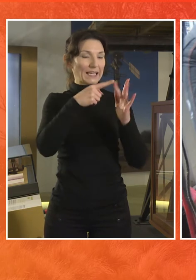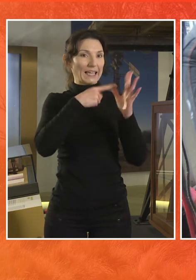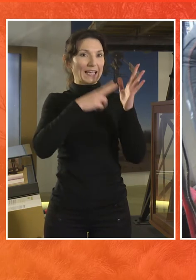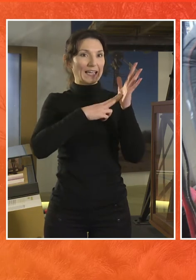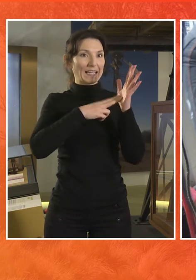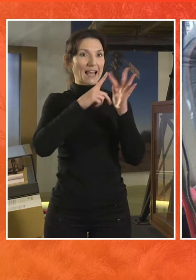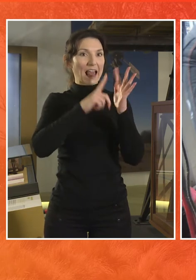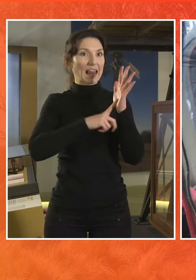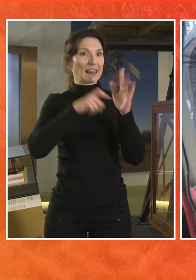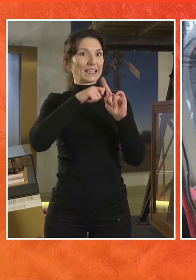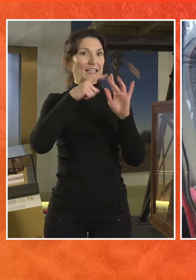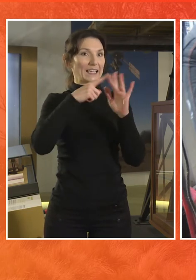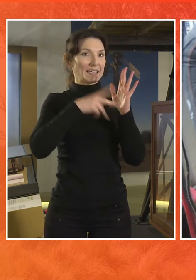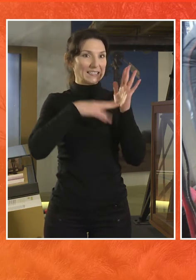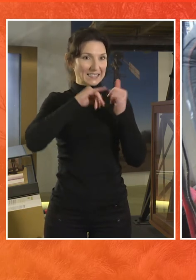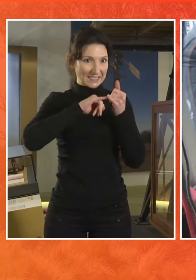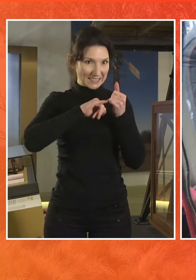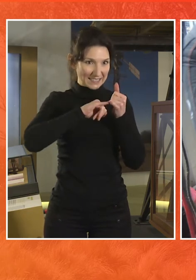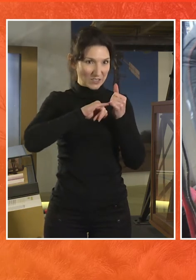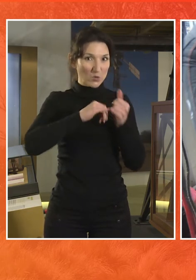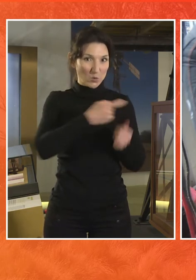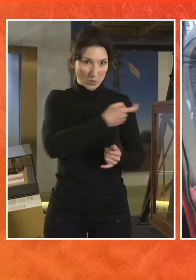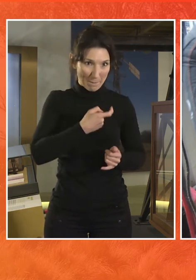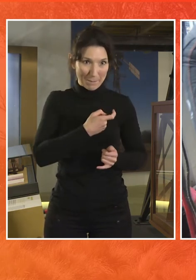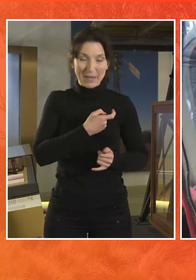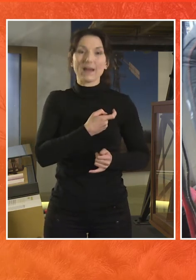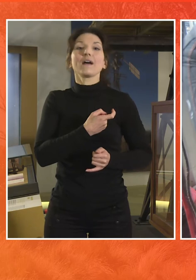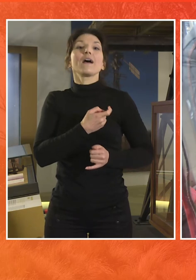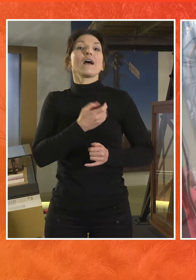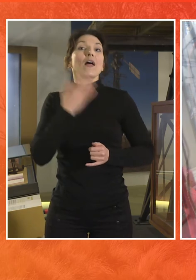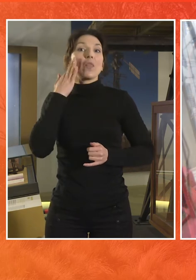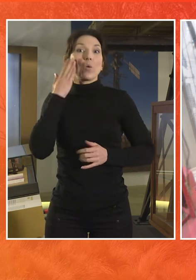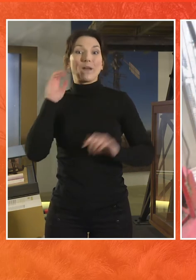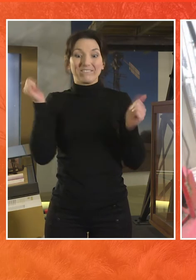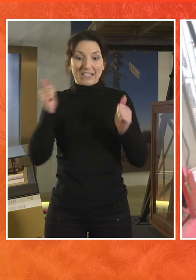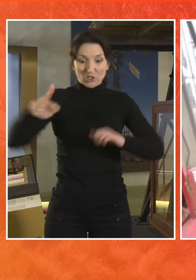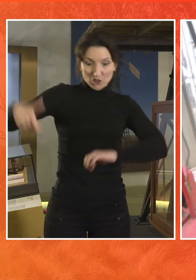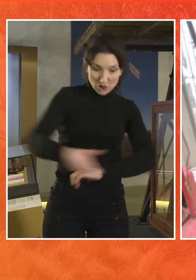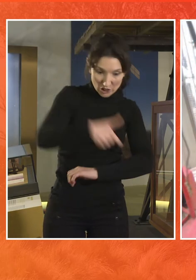when Ian got that fleece off they weighed it and it was over 40 kilograms.